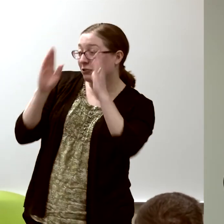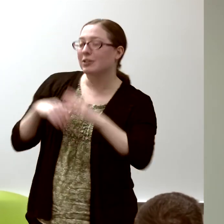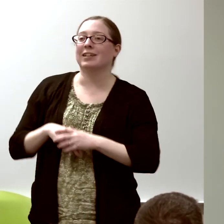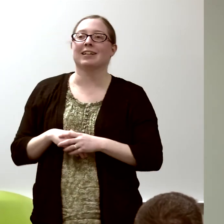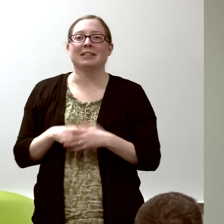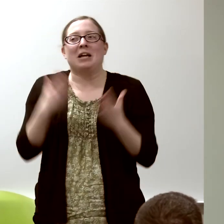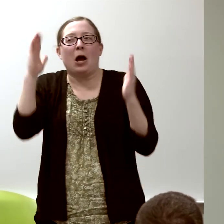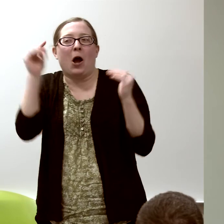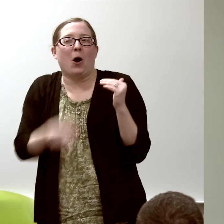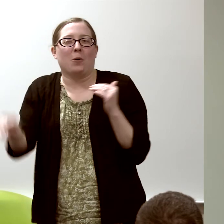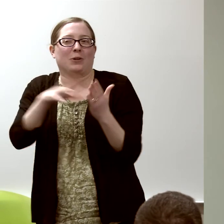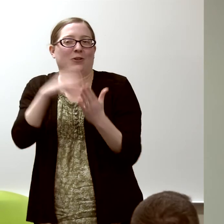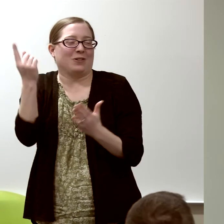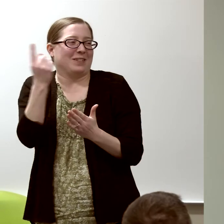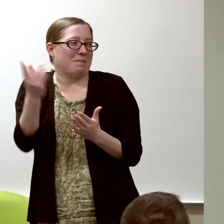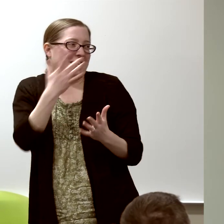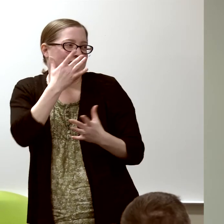I hope you found something interesting.